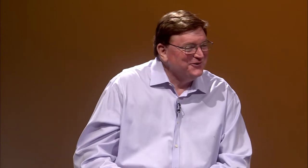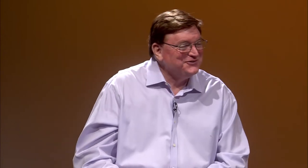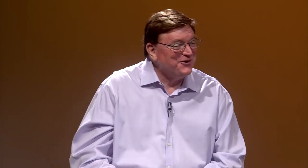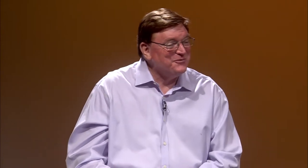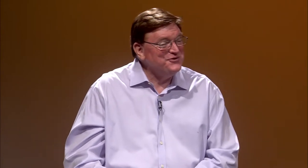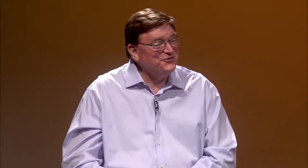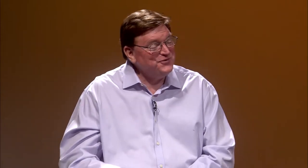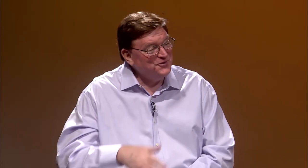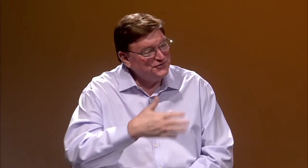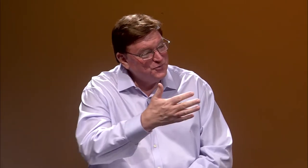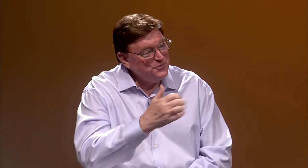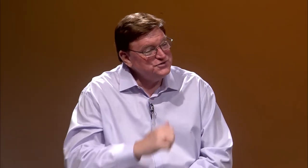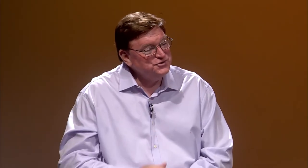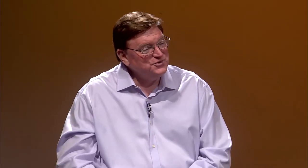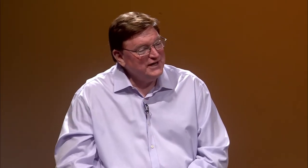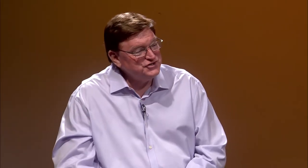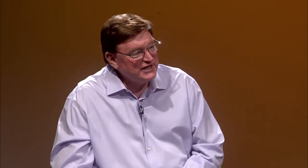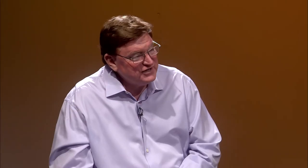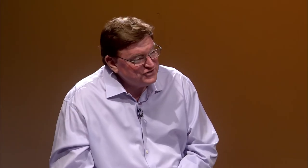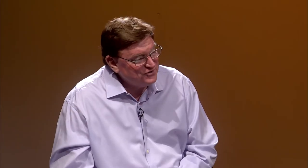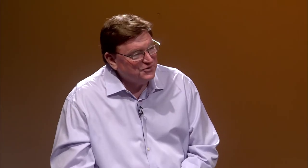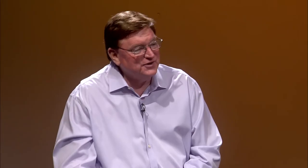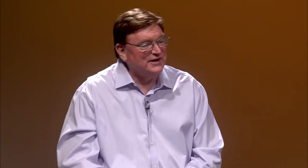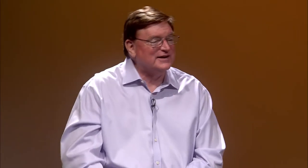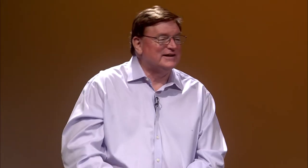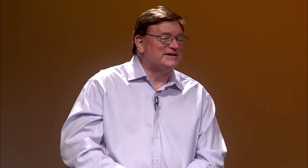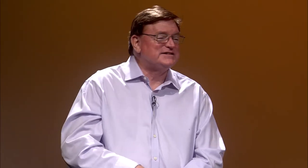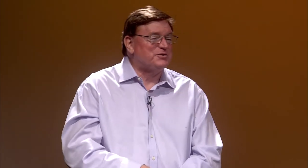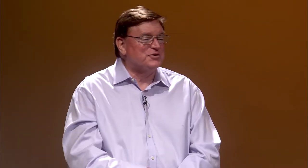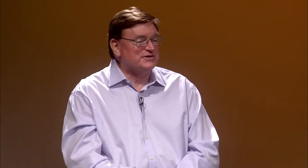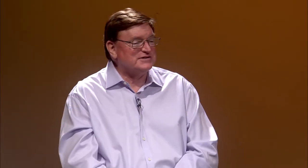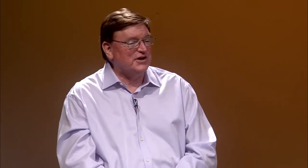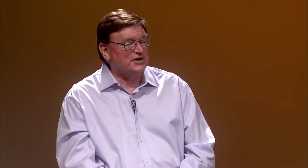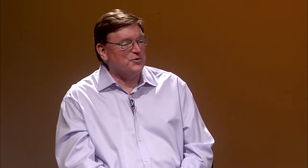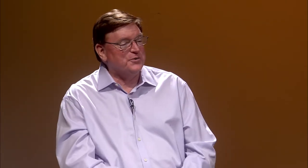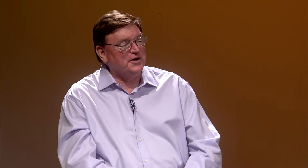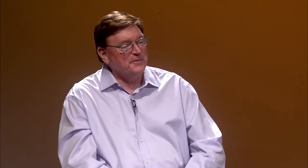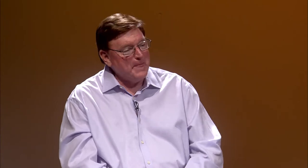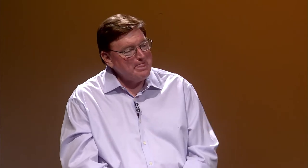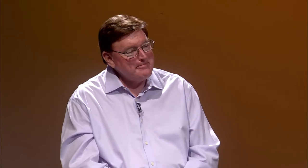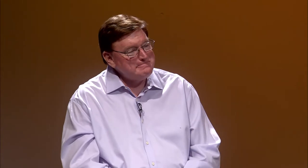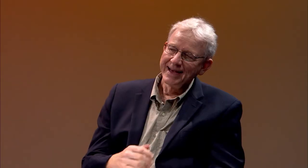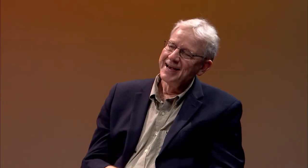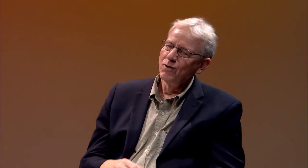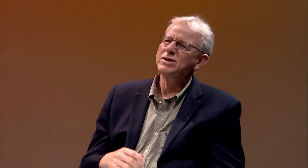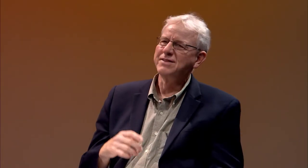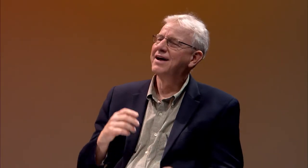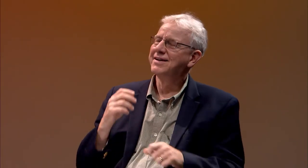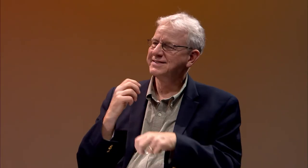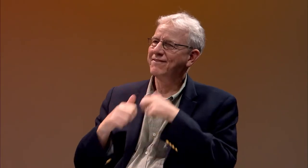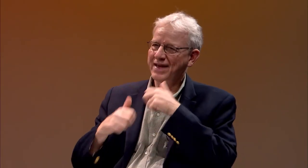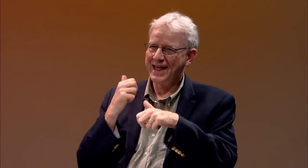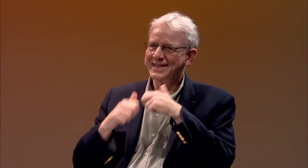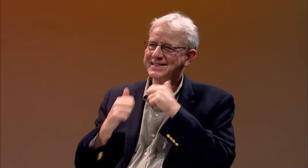I'll start with you first. What was your educational experience like growing up? [Interpreter] Okay, well, it was one of